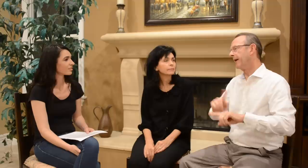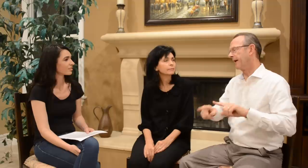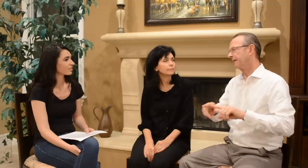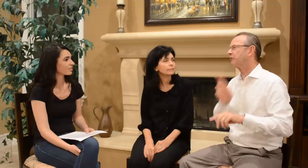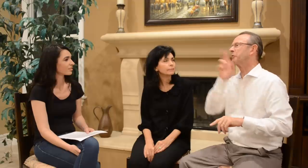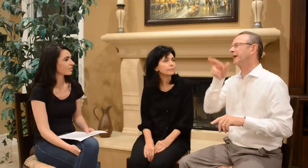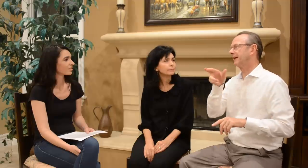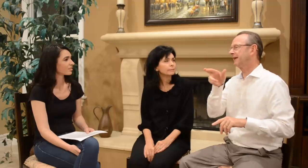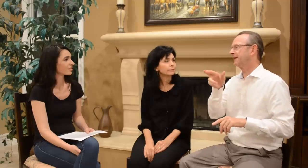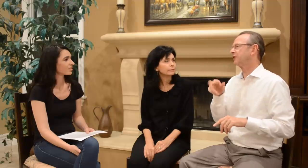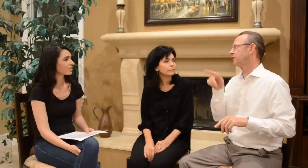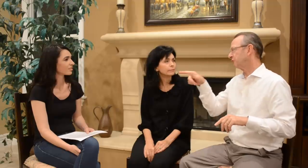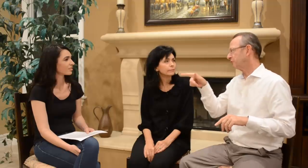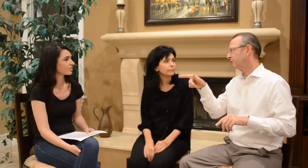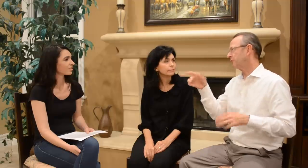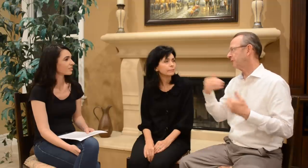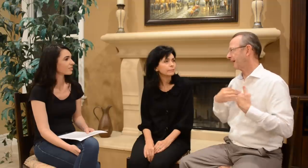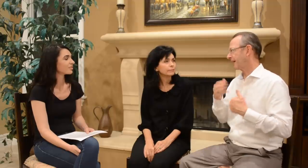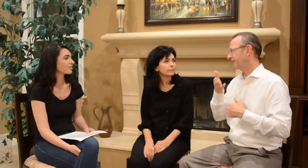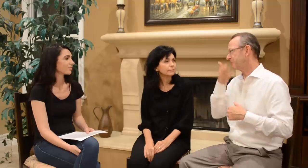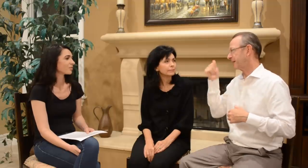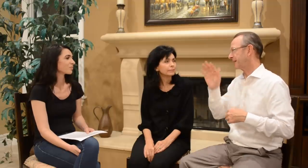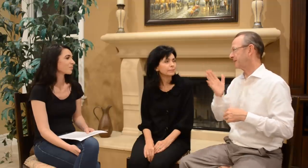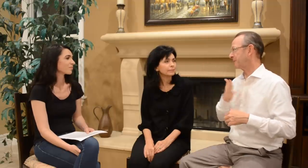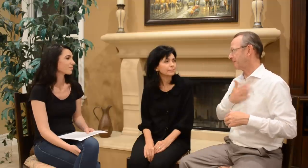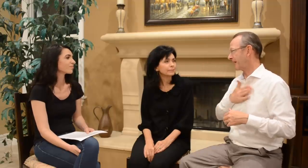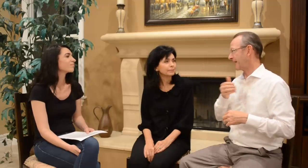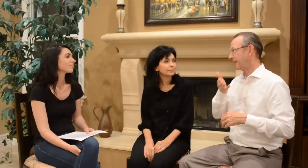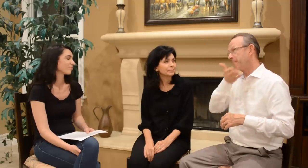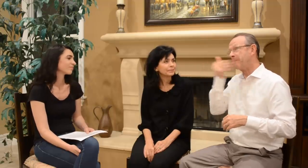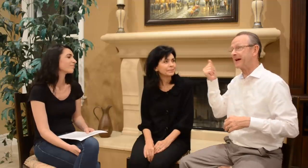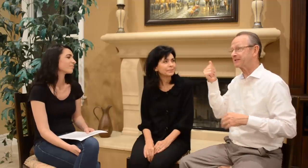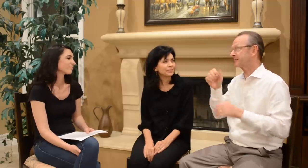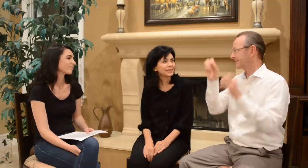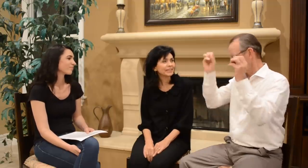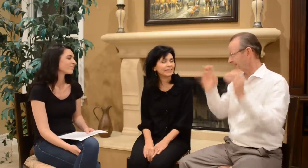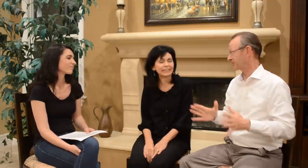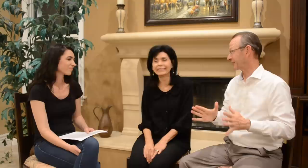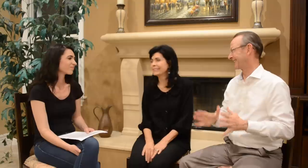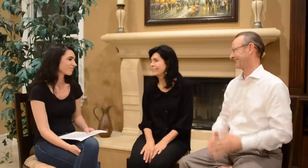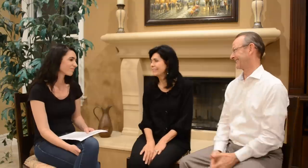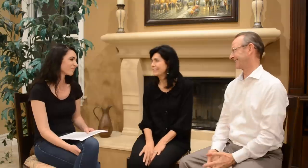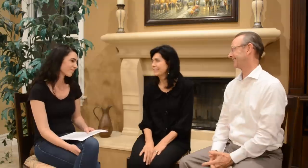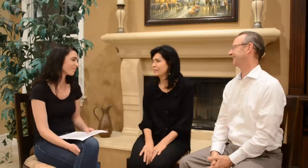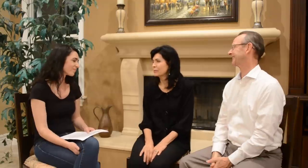but really you have been my best teacher!